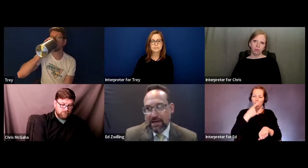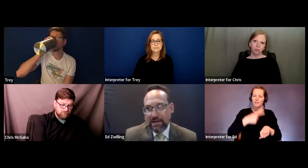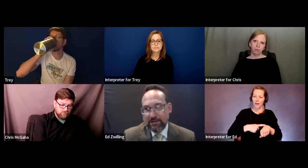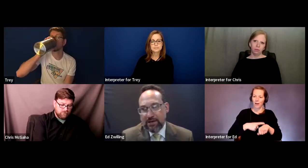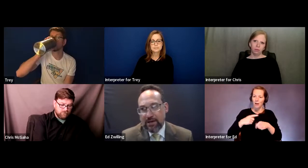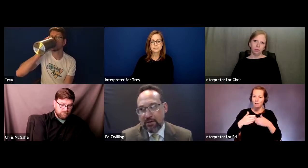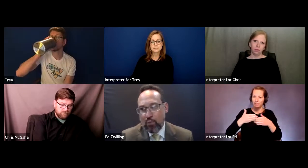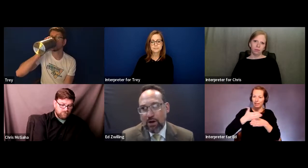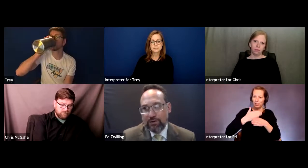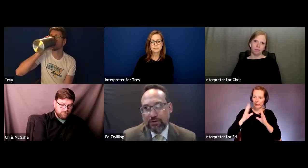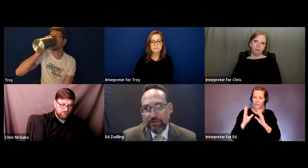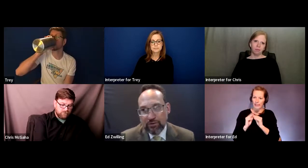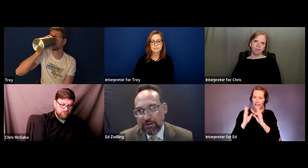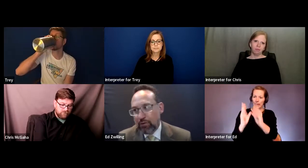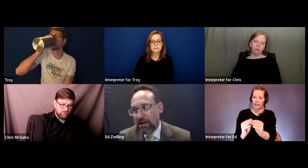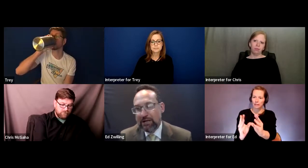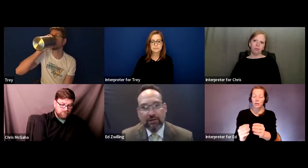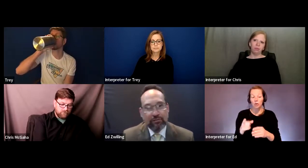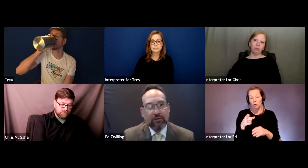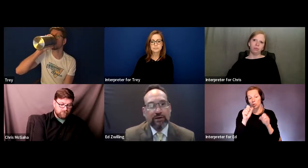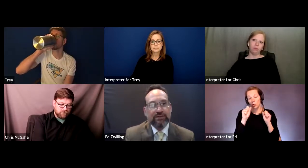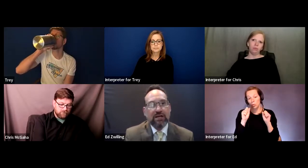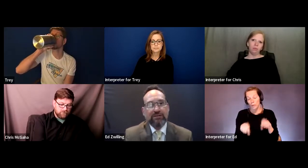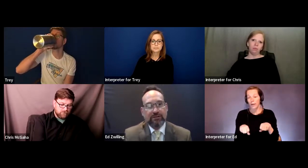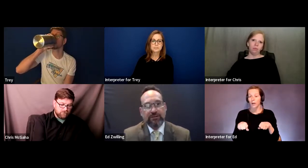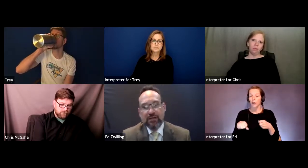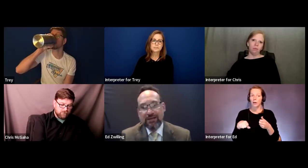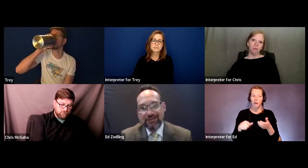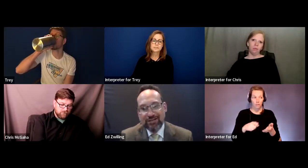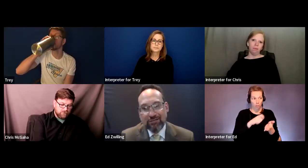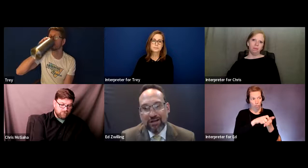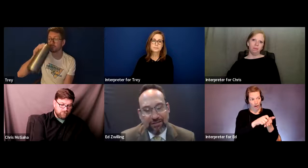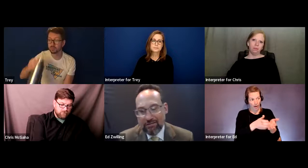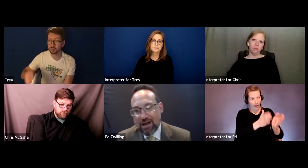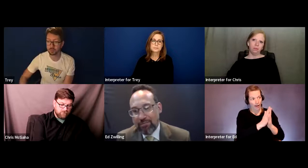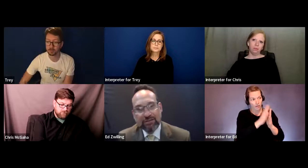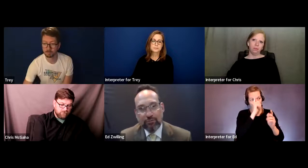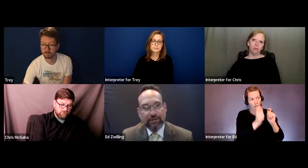While you can certainly write in and request changes, generally they are not messing with